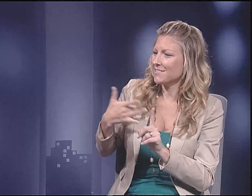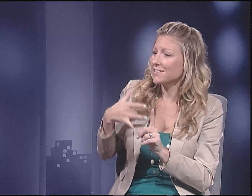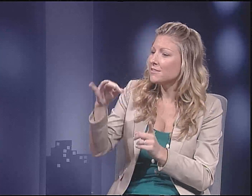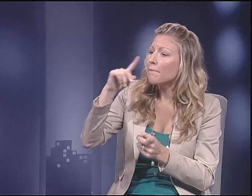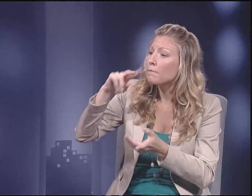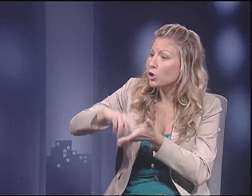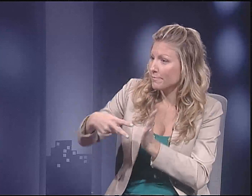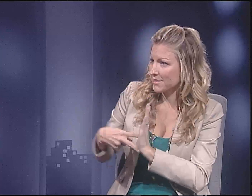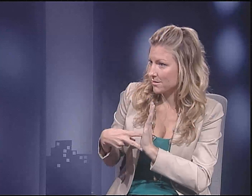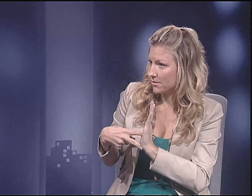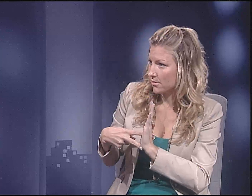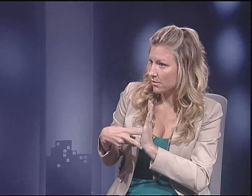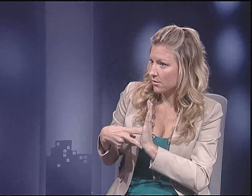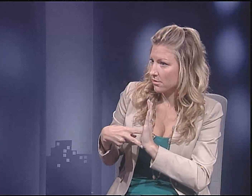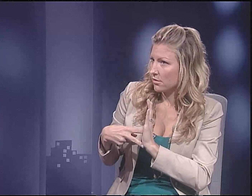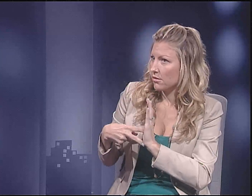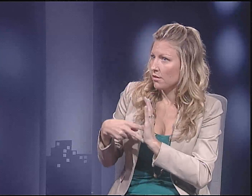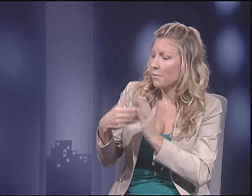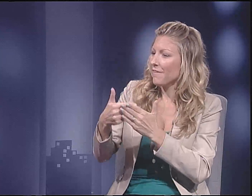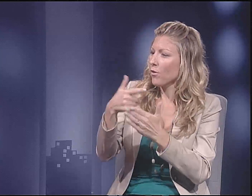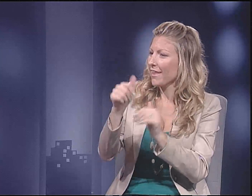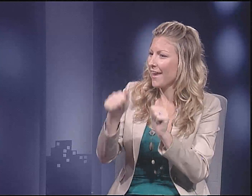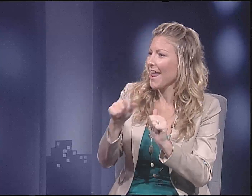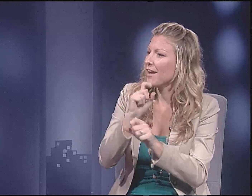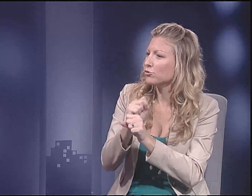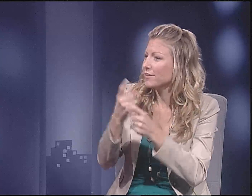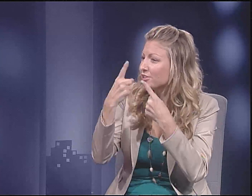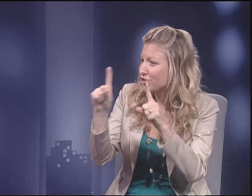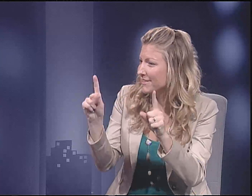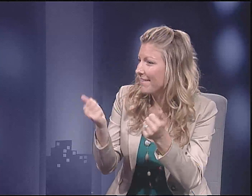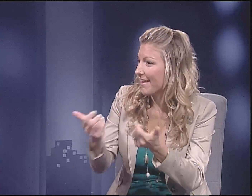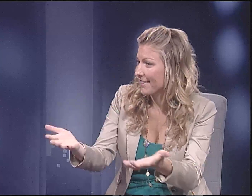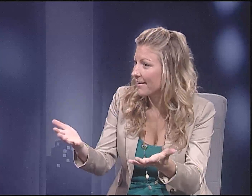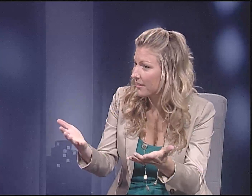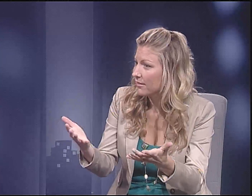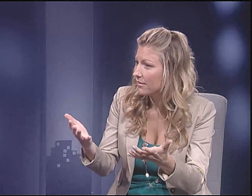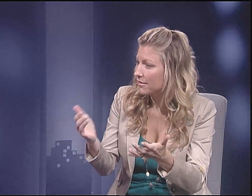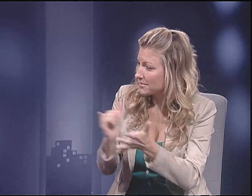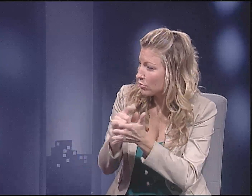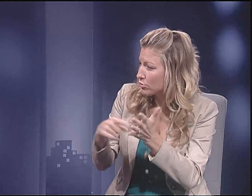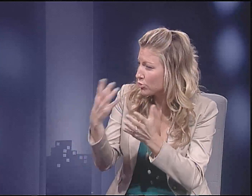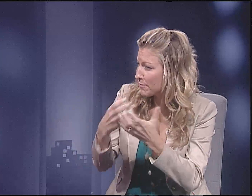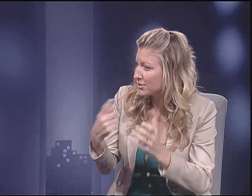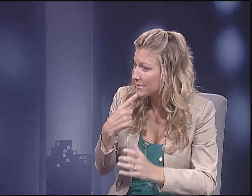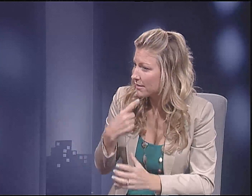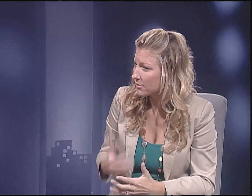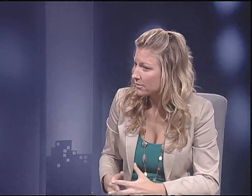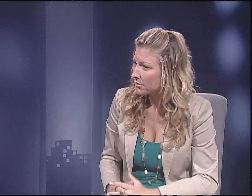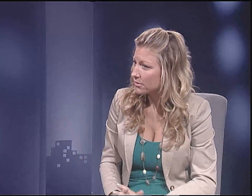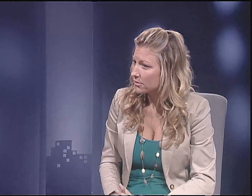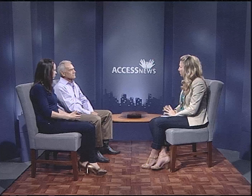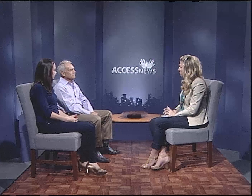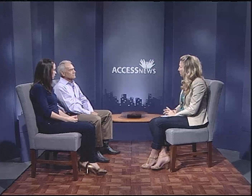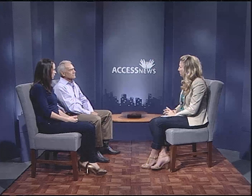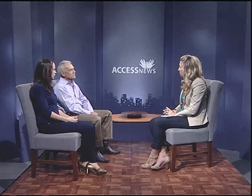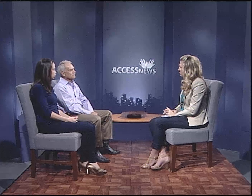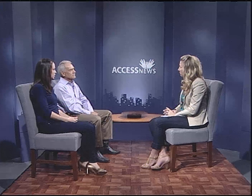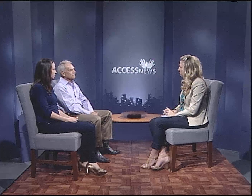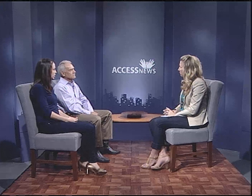So it almost seems like you're saying that you have to have a sense of self and a purpose, before they can actually achieve anything.